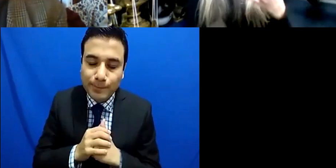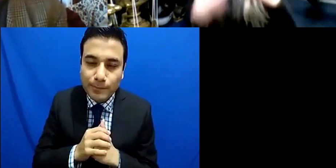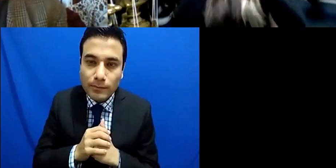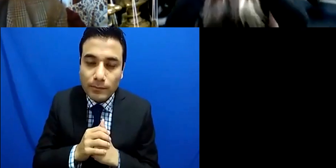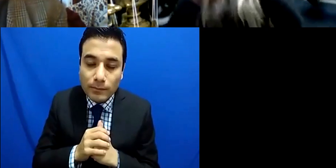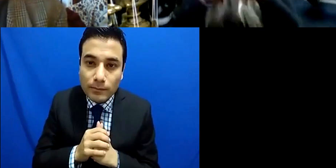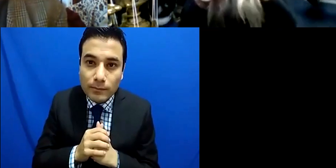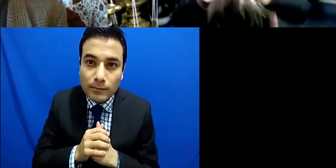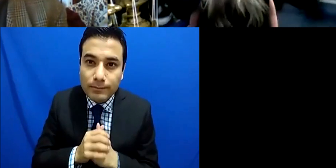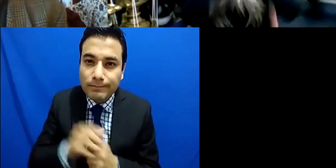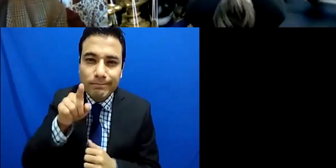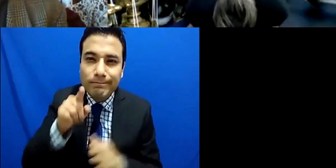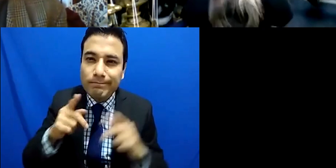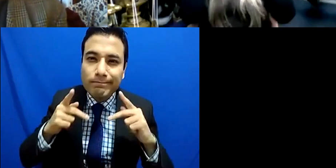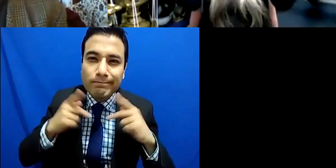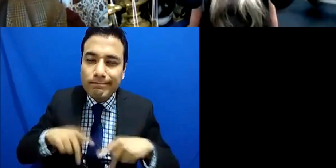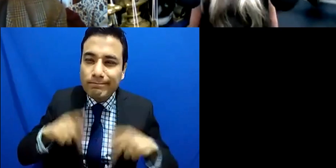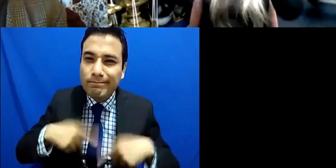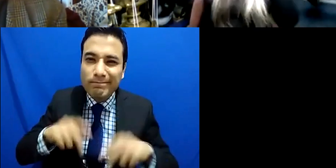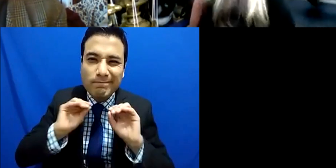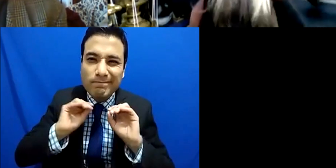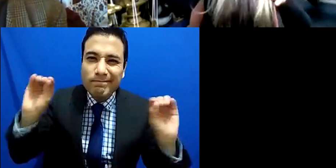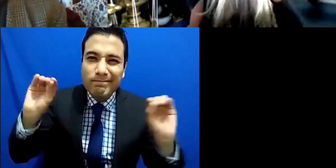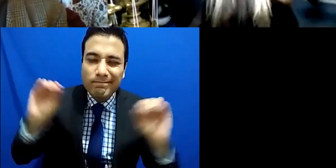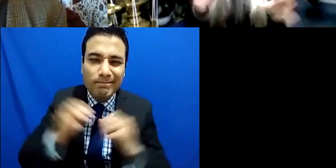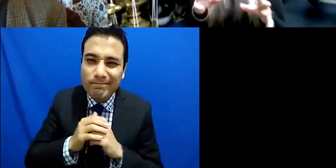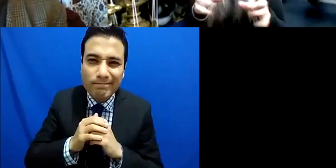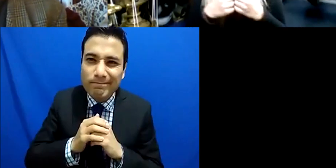you can expect things from yourself, you can set goals and aims and all that kind of thing